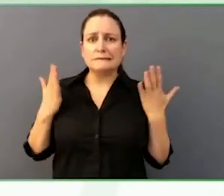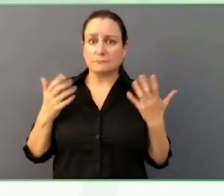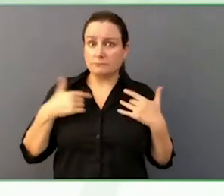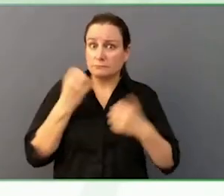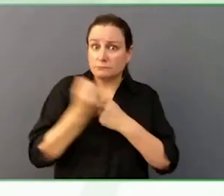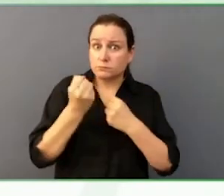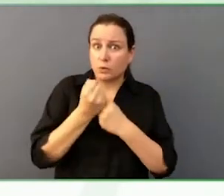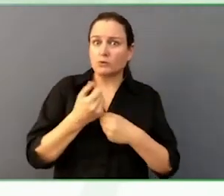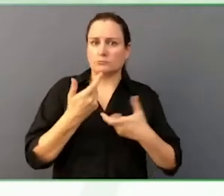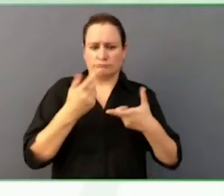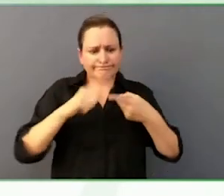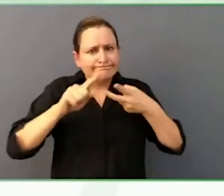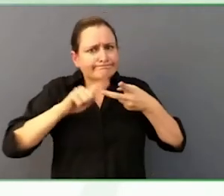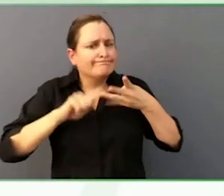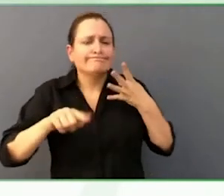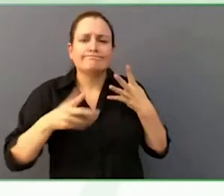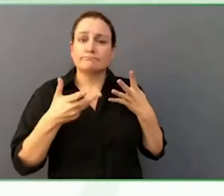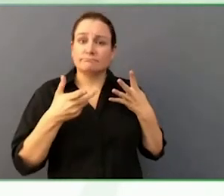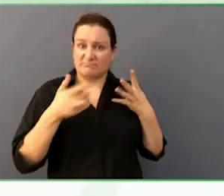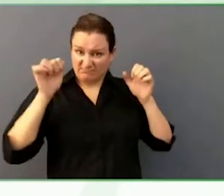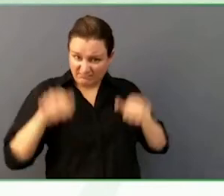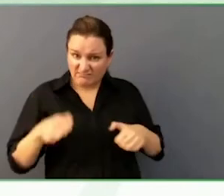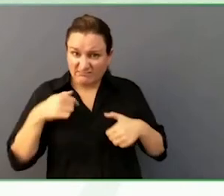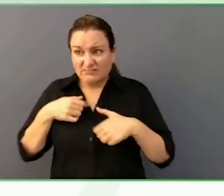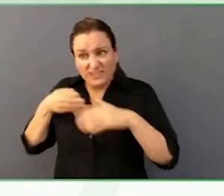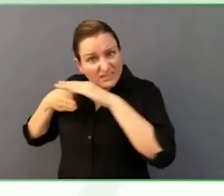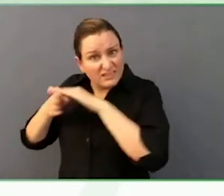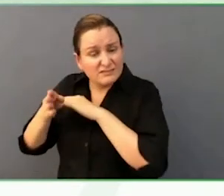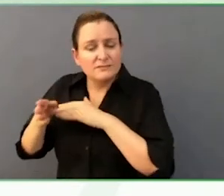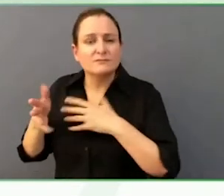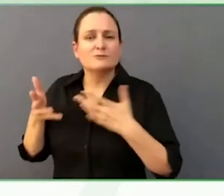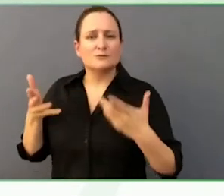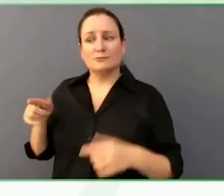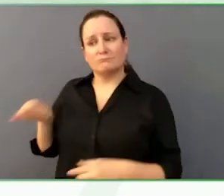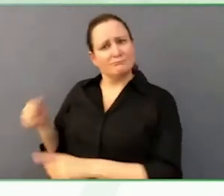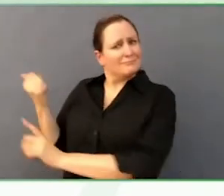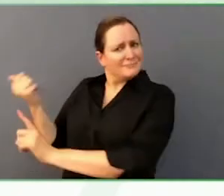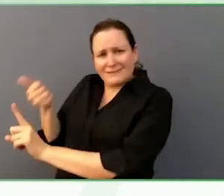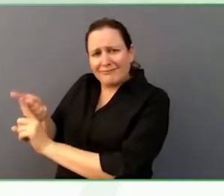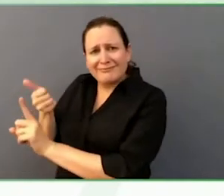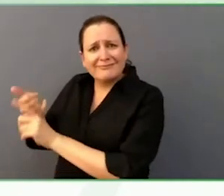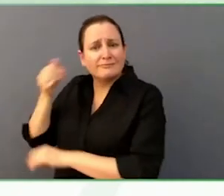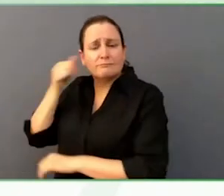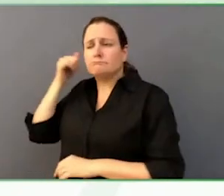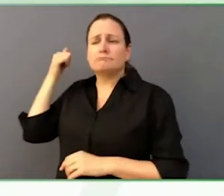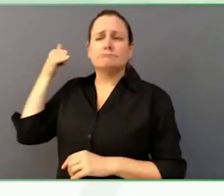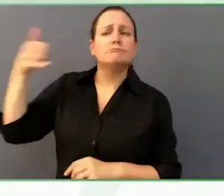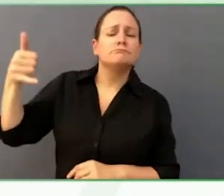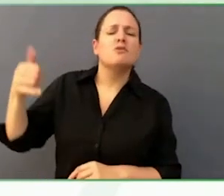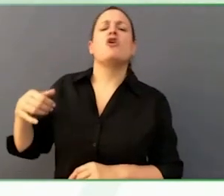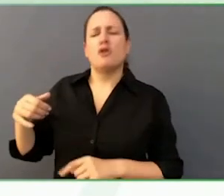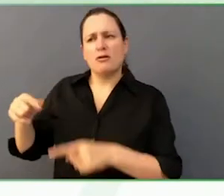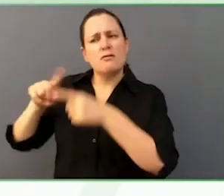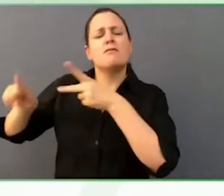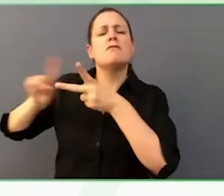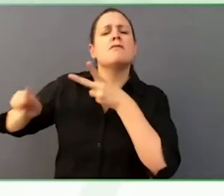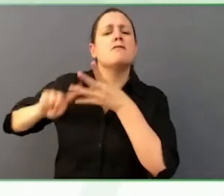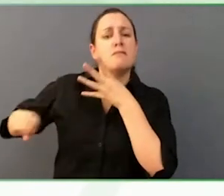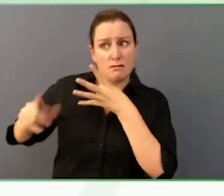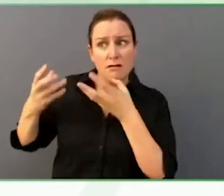The collaboration is amazing, and, together, things happen. We are so much better when you have got a community of 20 people